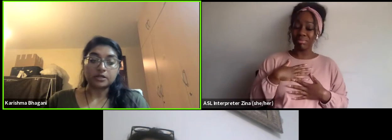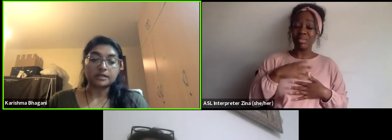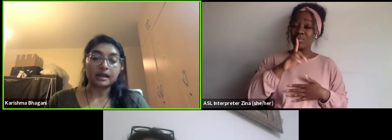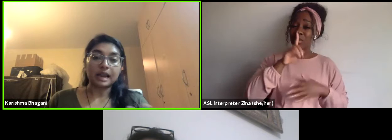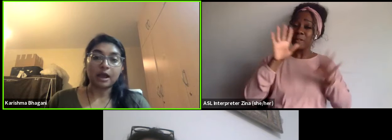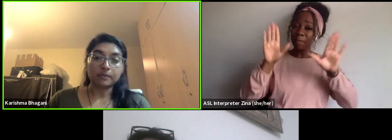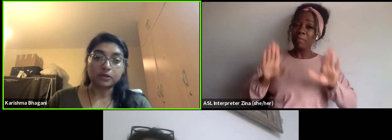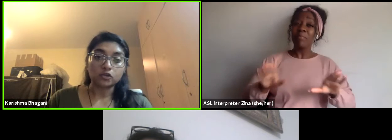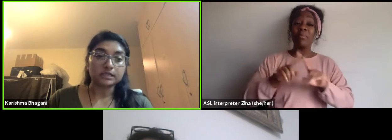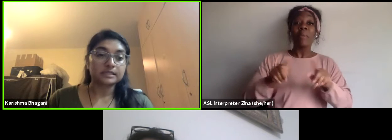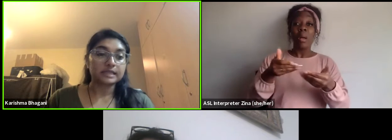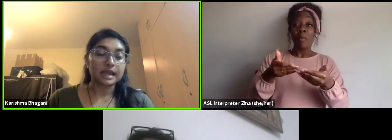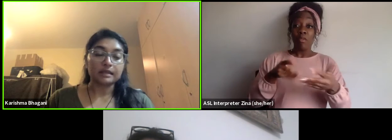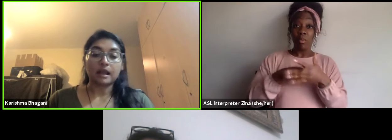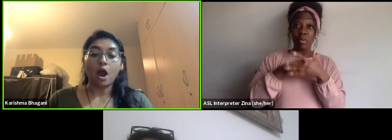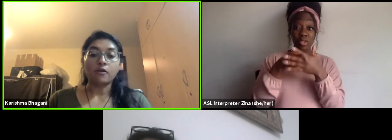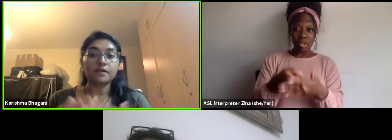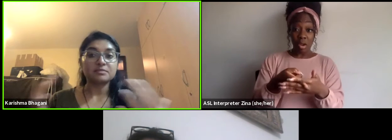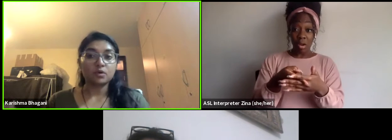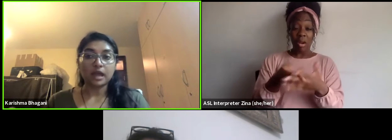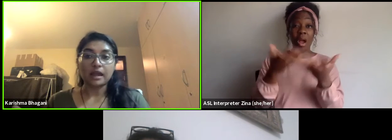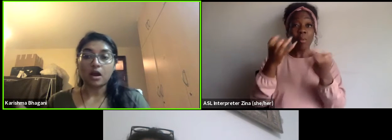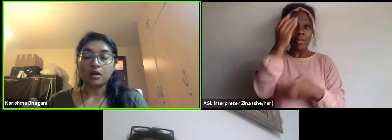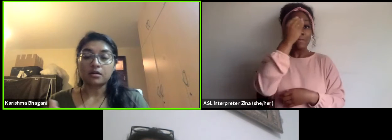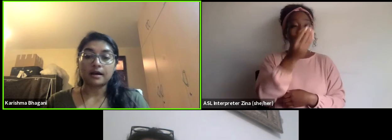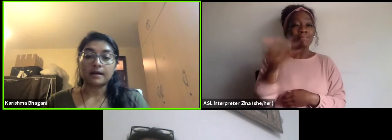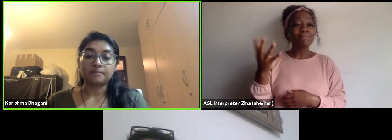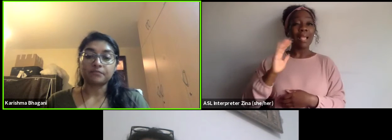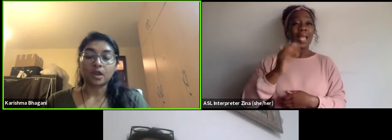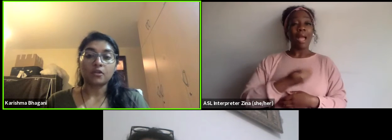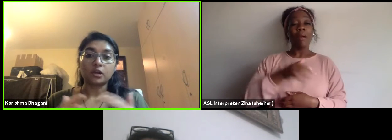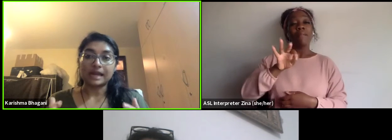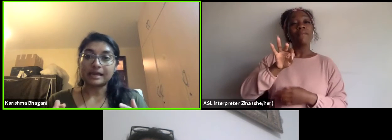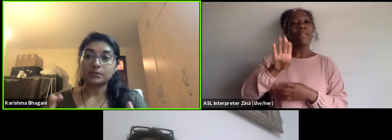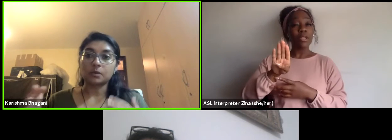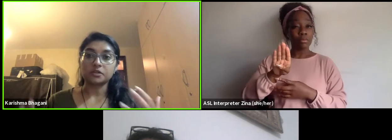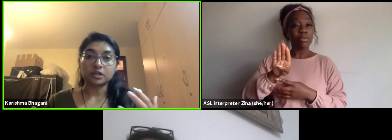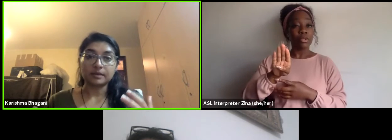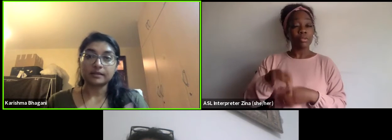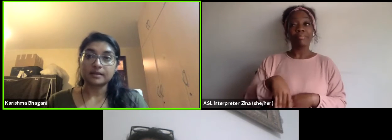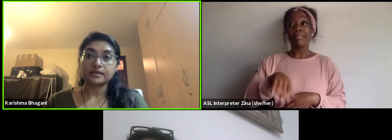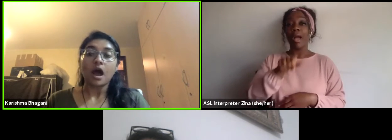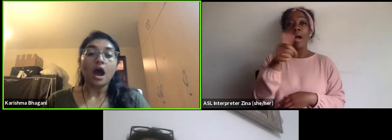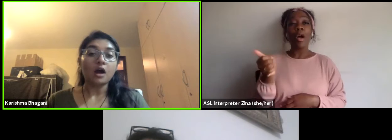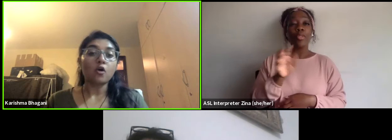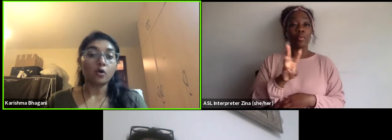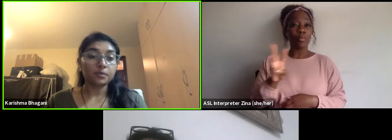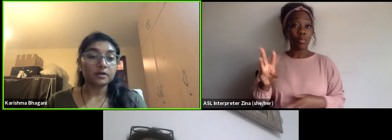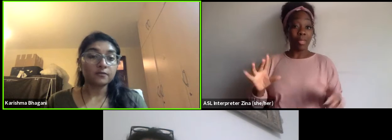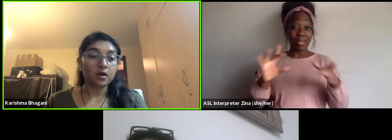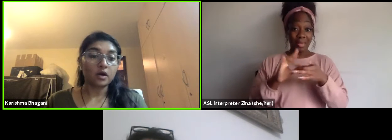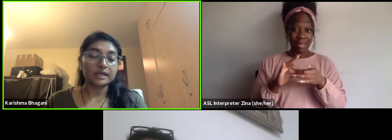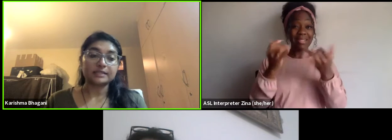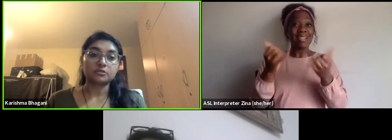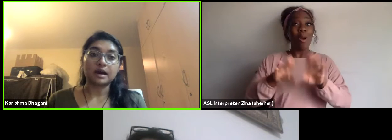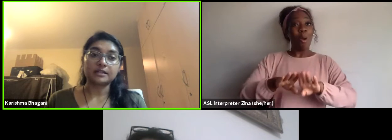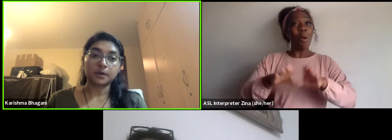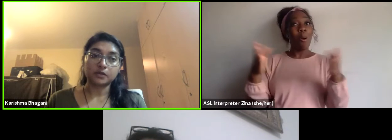into that, allow me to just say that our Facebook and our other links where we're streaming this are open for our audiences to ask questions.